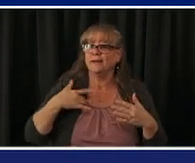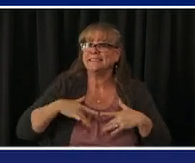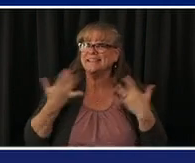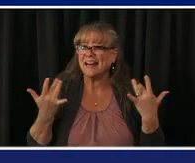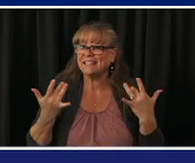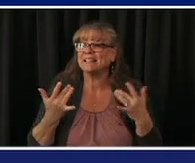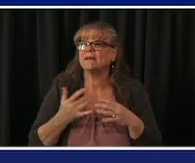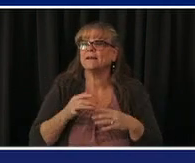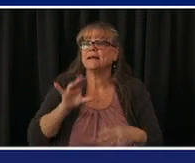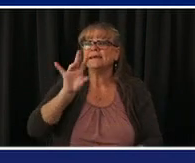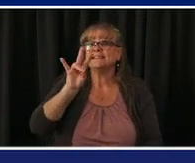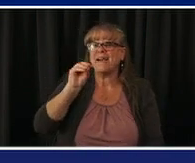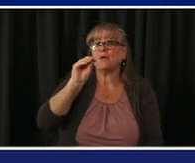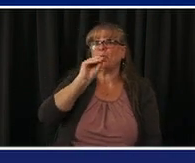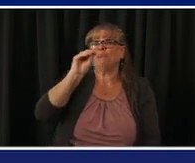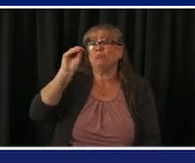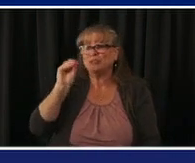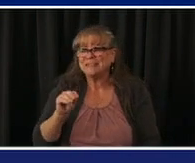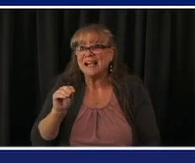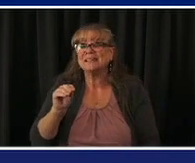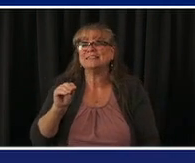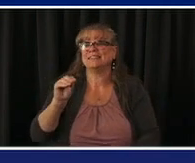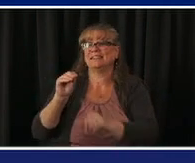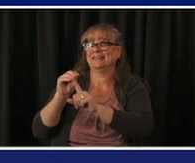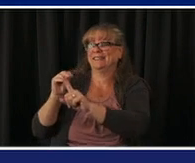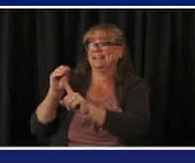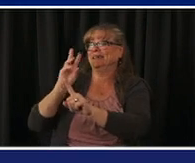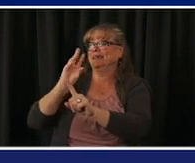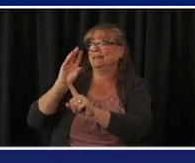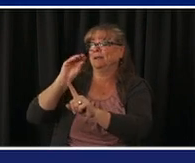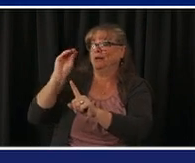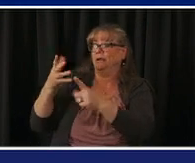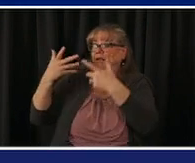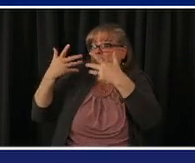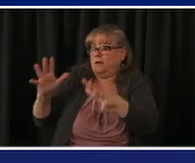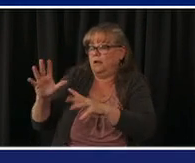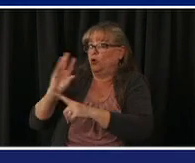of every colorado and 16 older have gotten their first dose that brings the total number